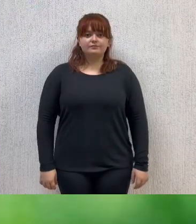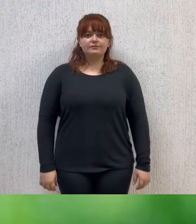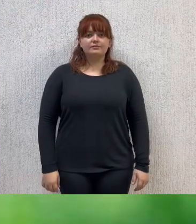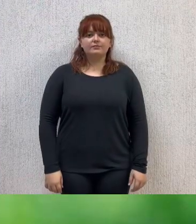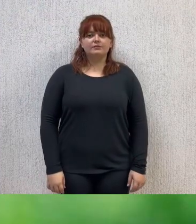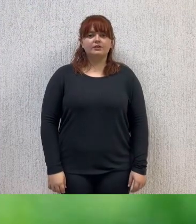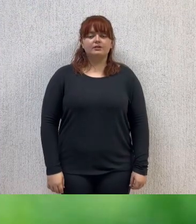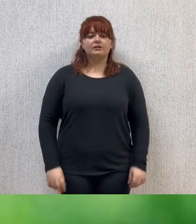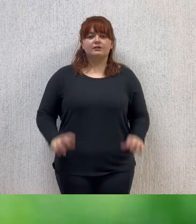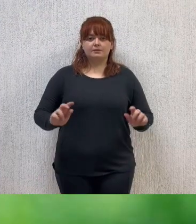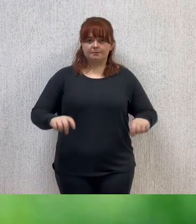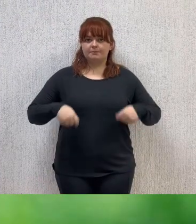Biodiversity protection